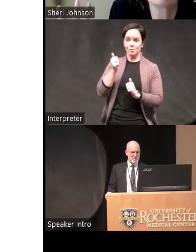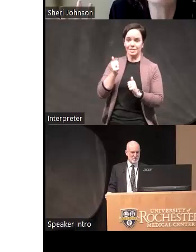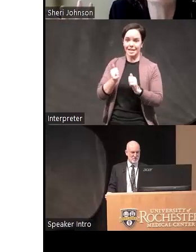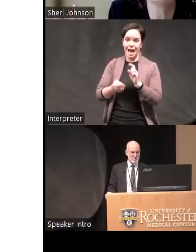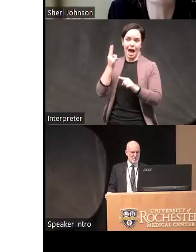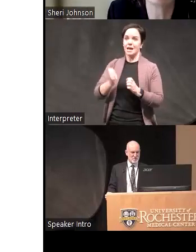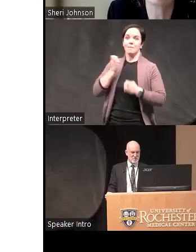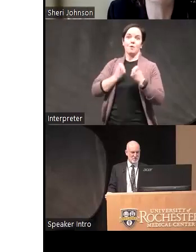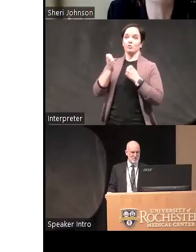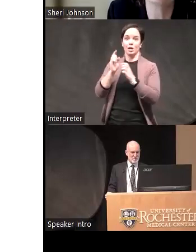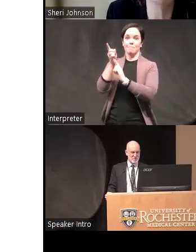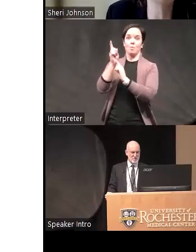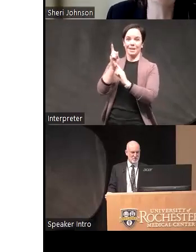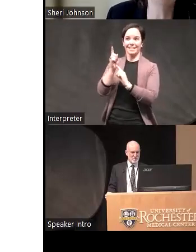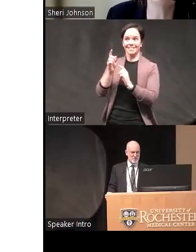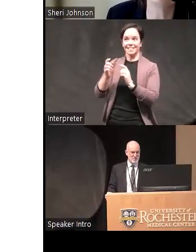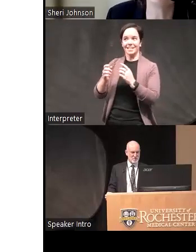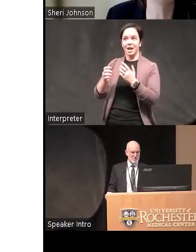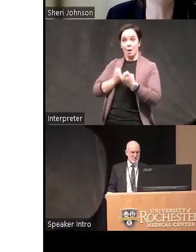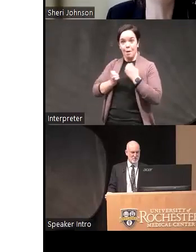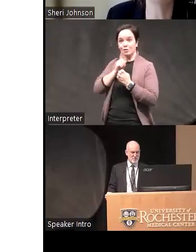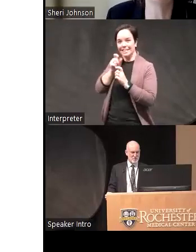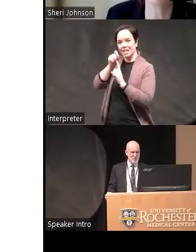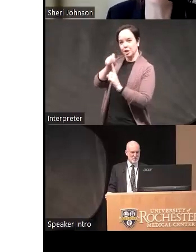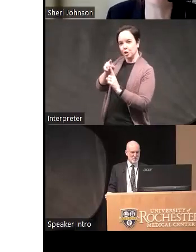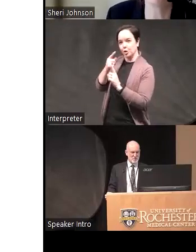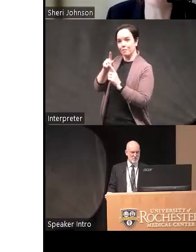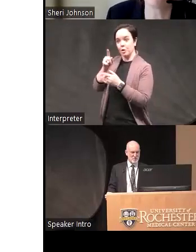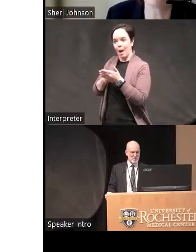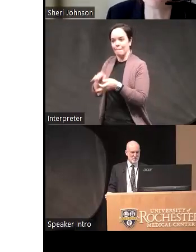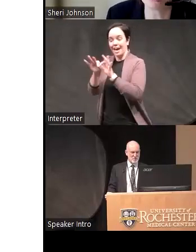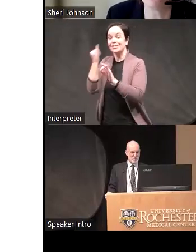your cue to what matters if those moments you feel like you can't be your ideal self